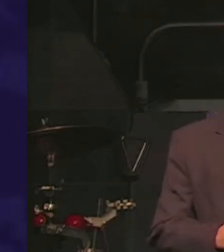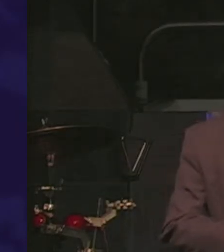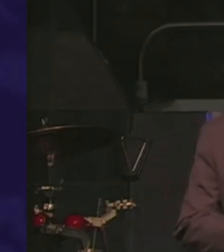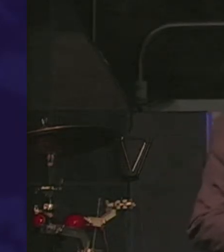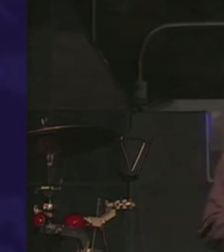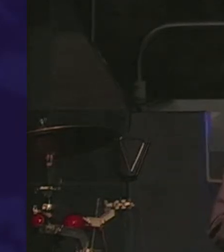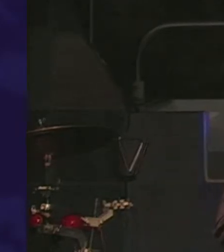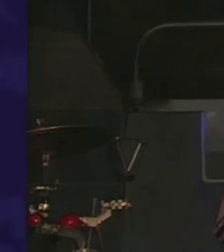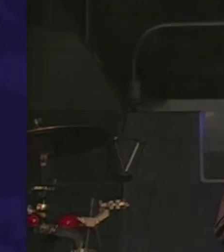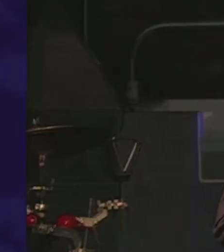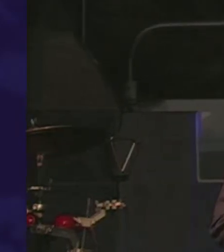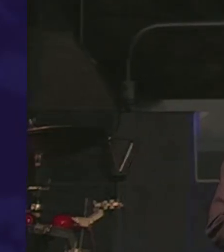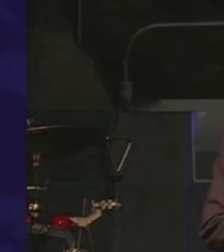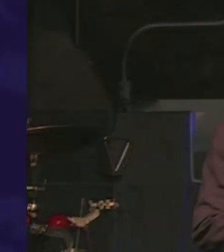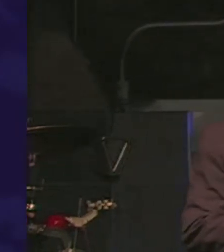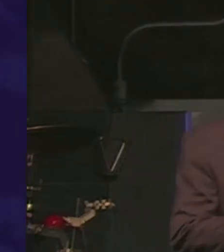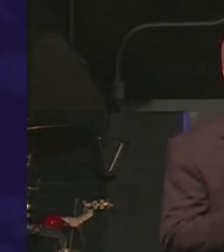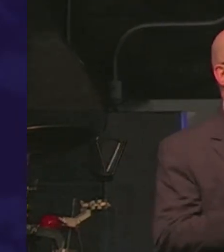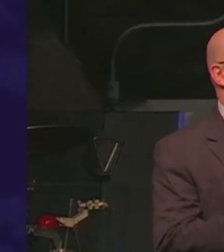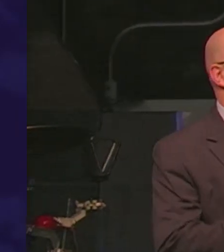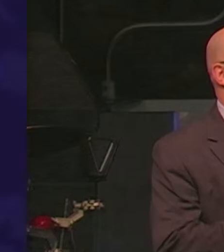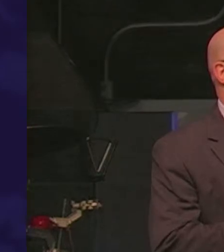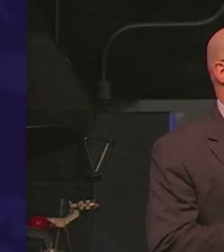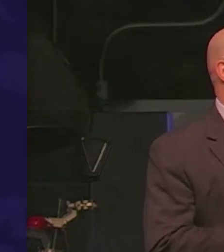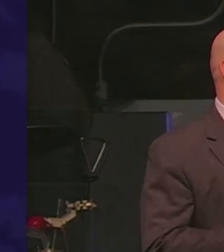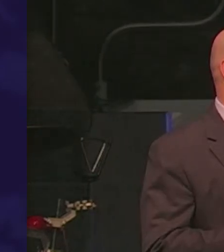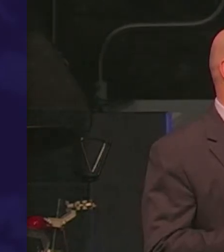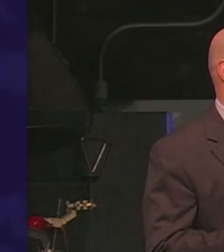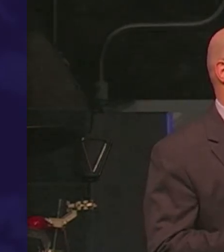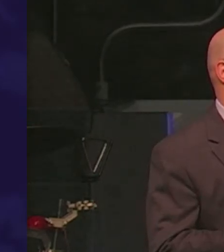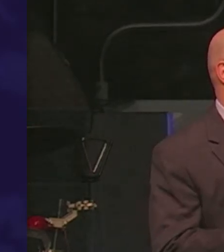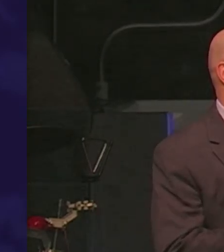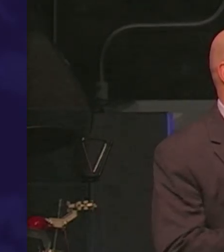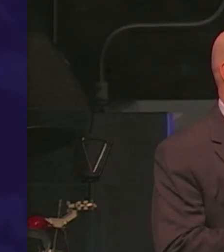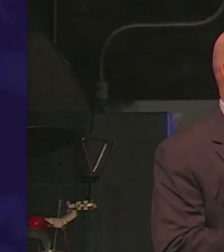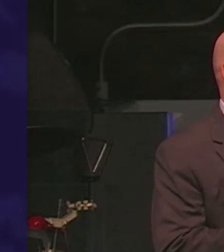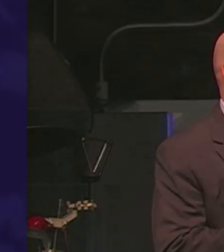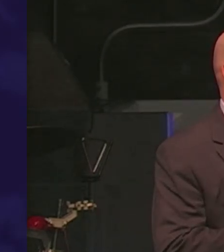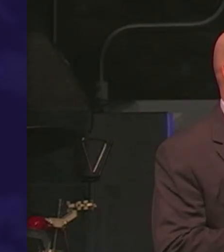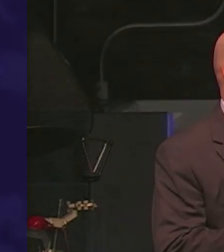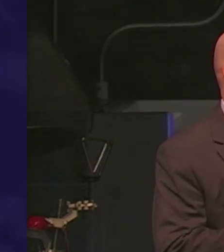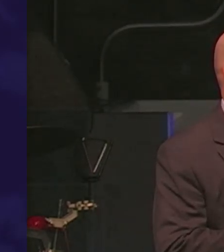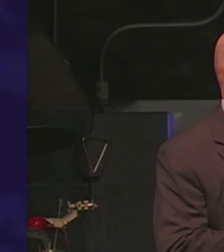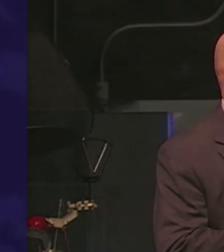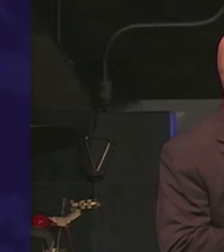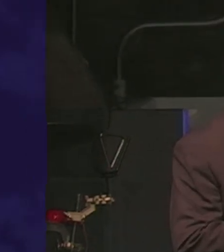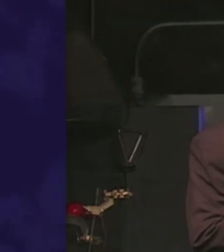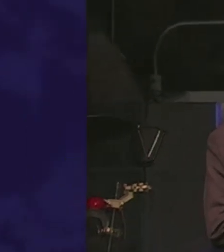it's really much much deeper in terms of the answers today then maybe it was the first century but the book of John